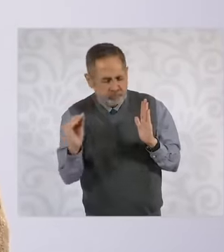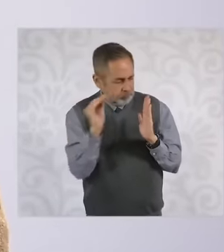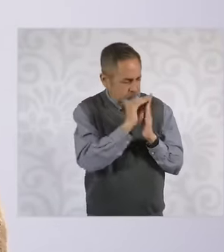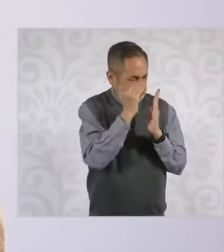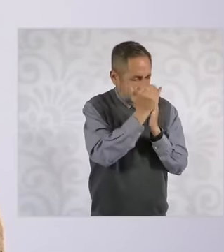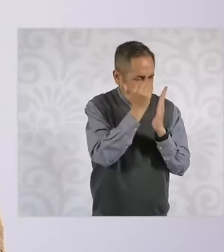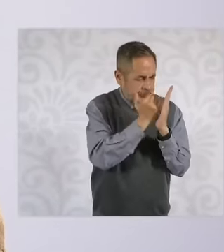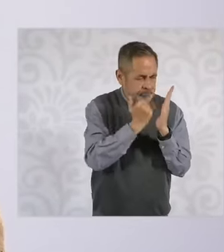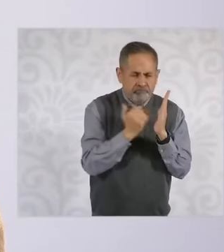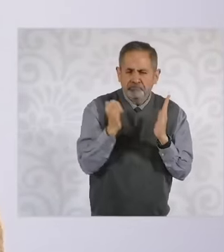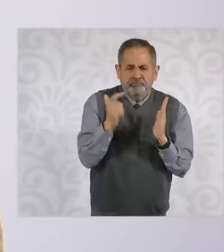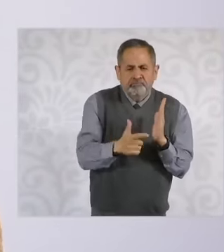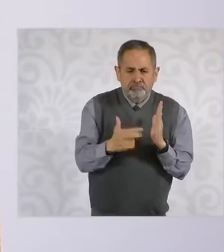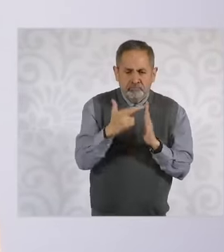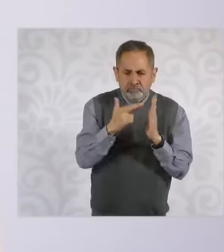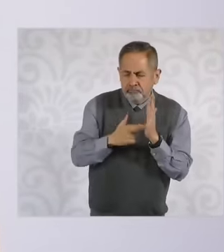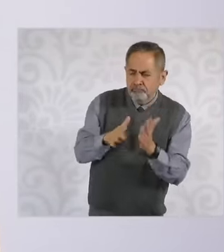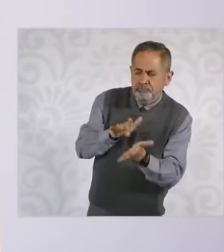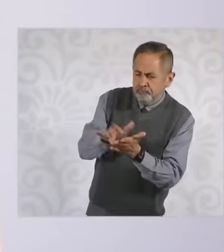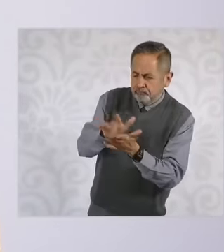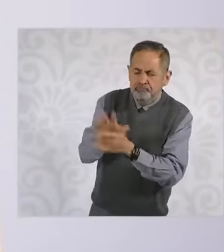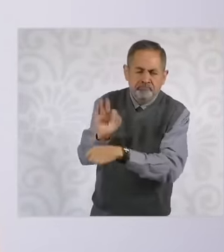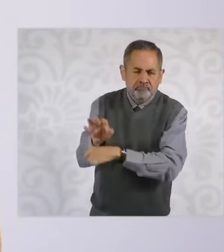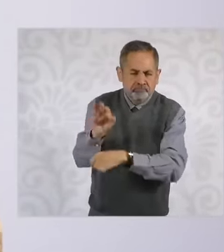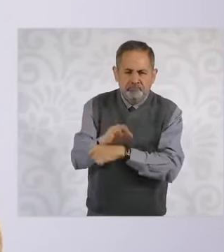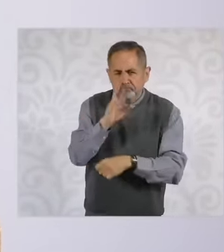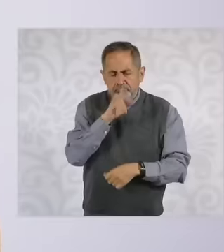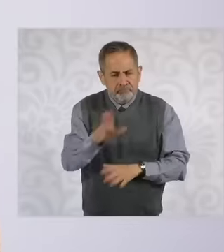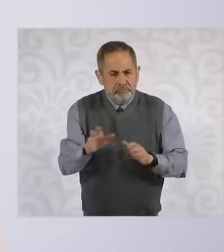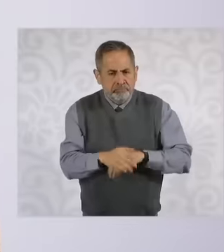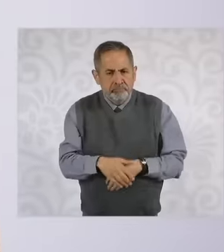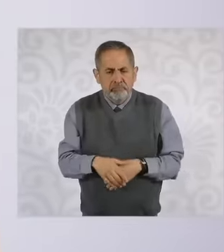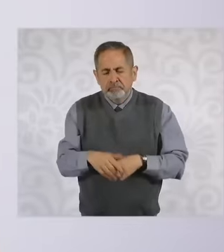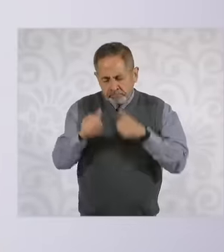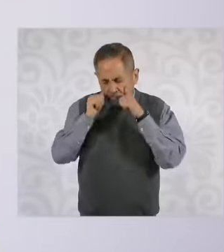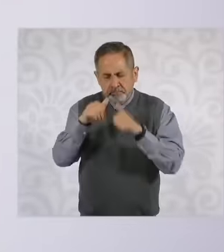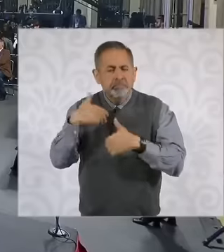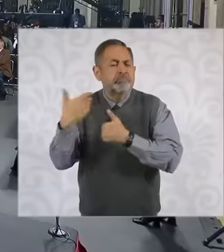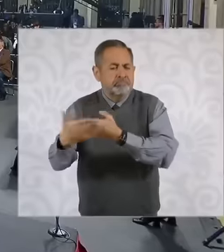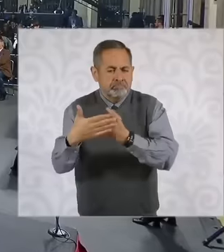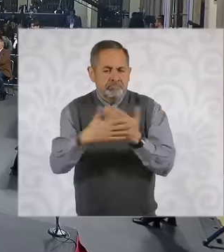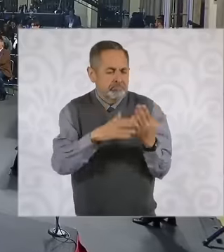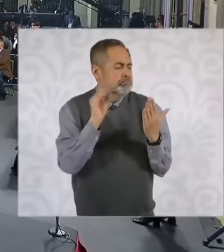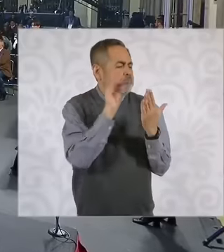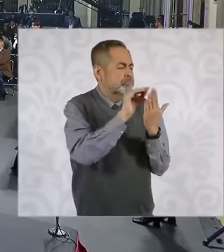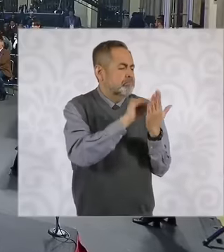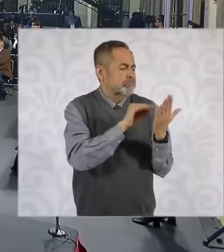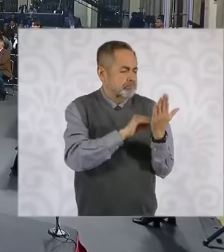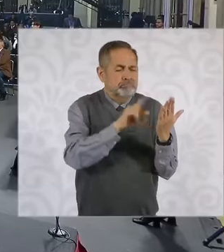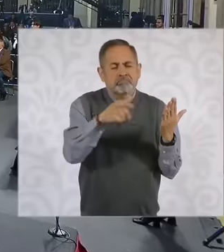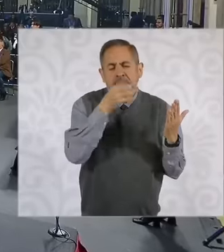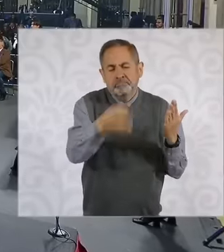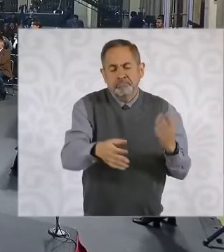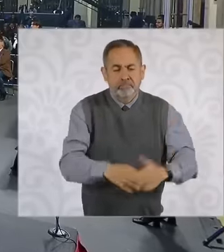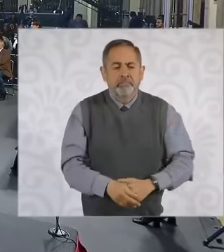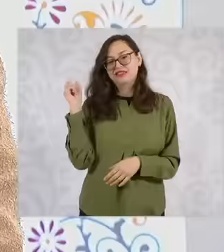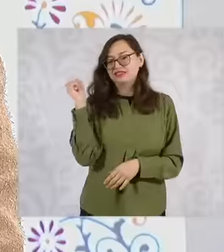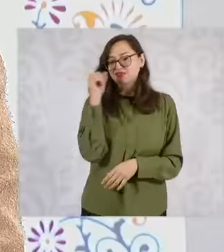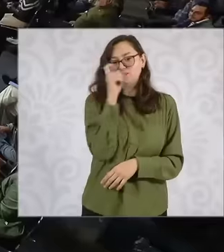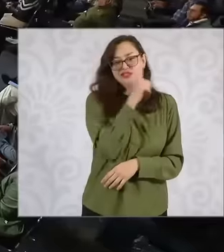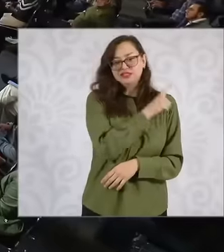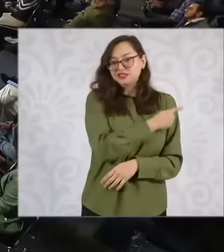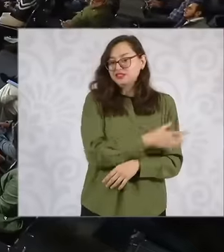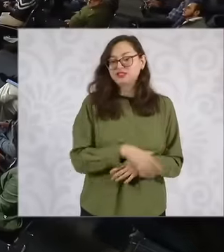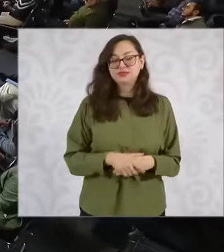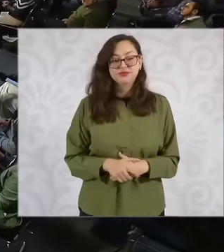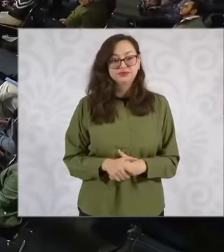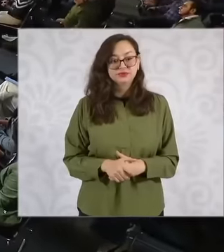more punctually and only under exceptional conditions Yes, thank you, well, let's see,